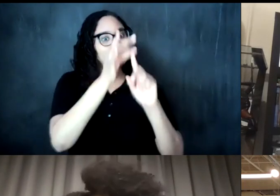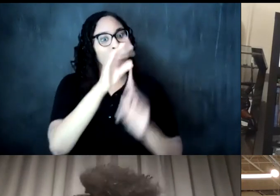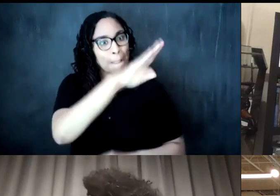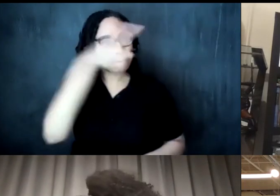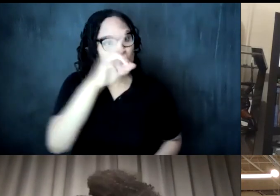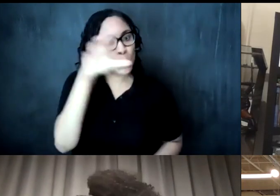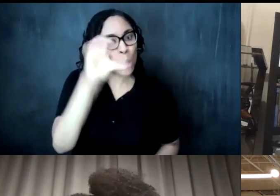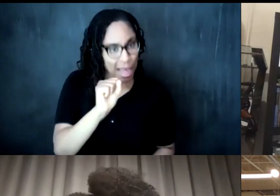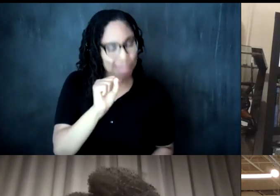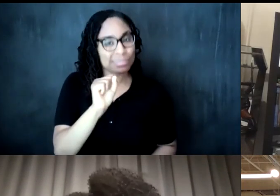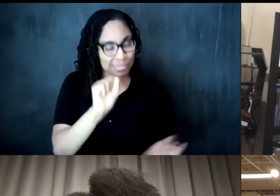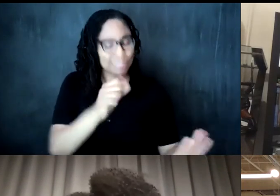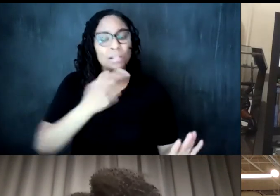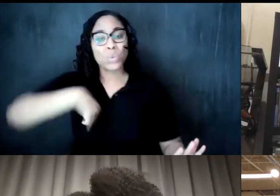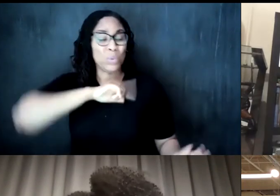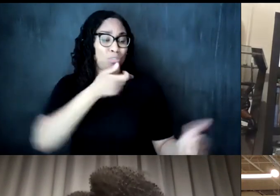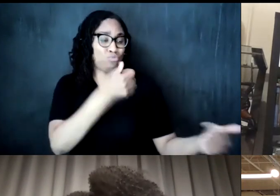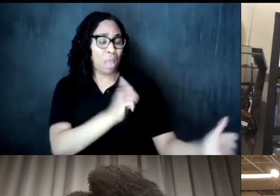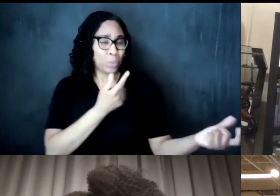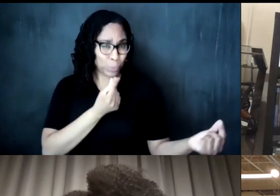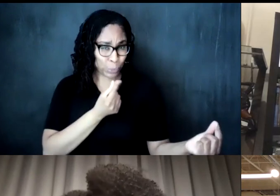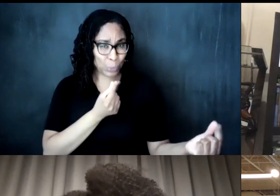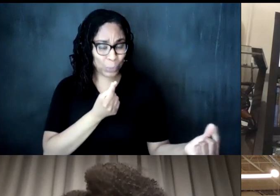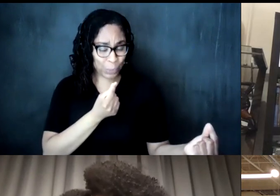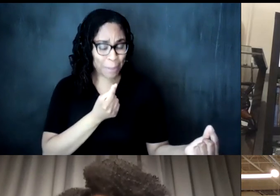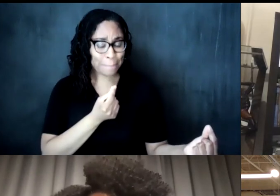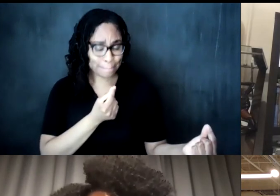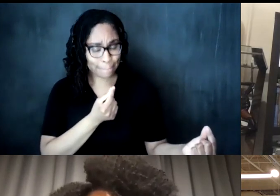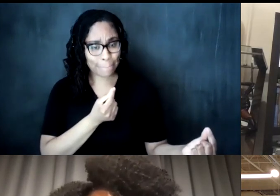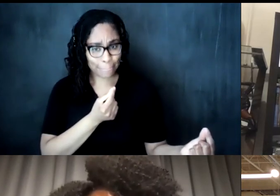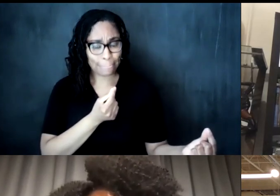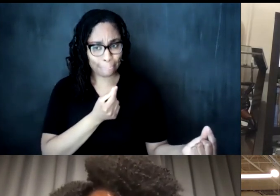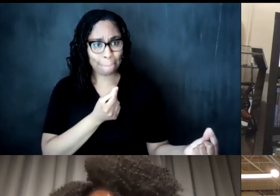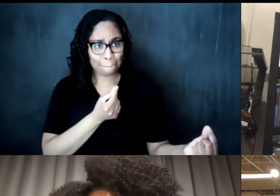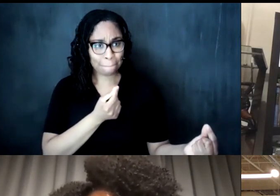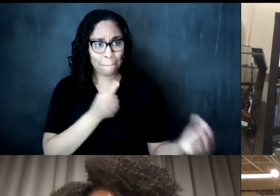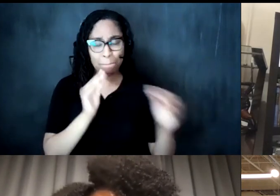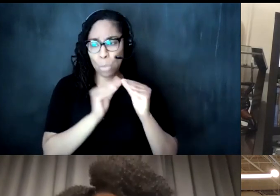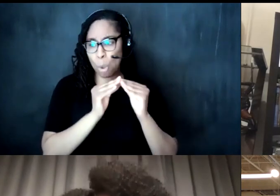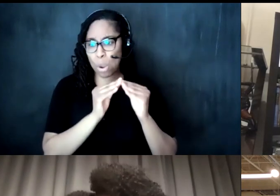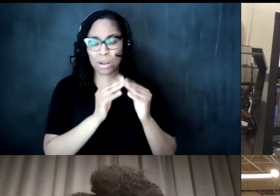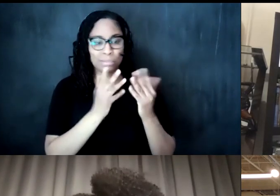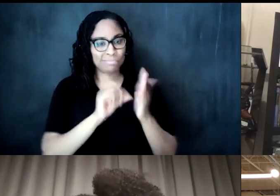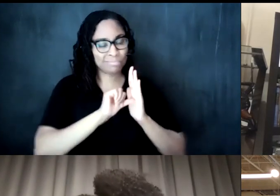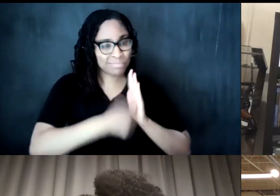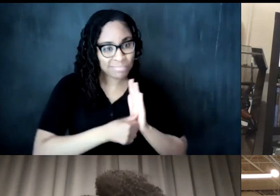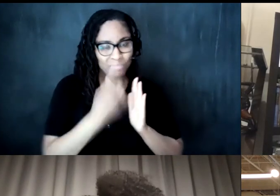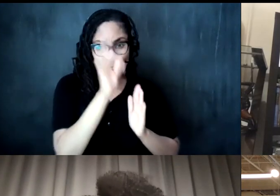uh that we try to to do is is be intentional about that so so i have i do have a couple of artists